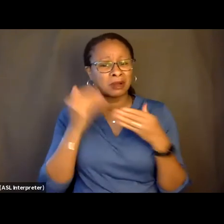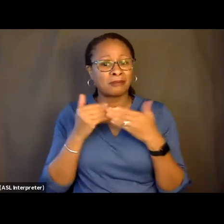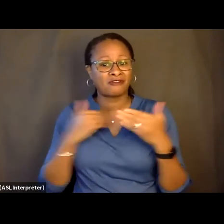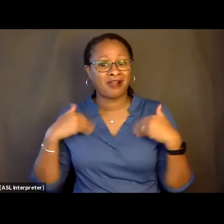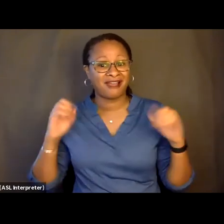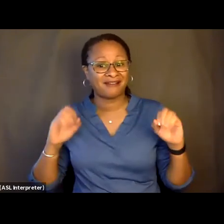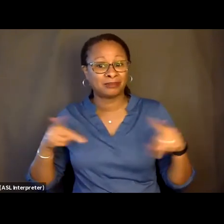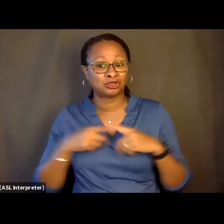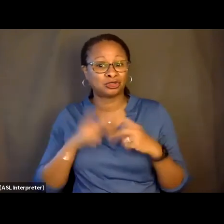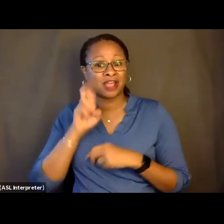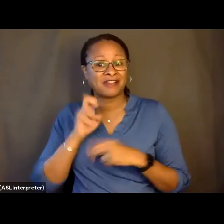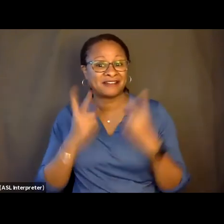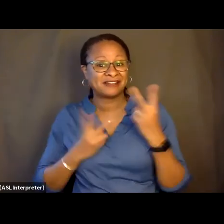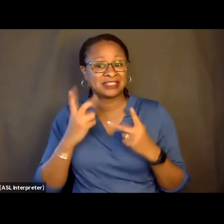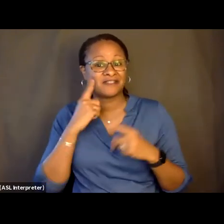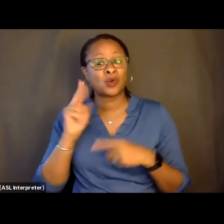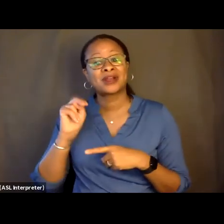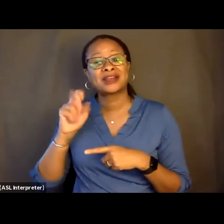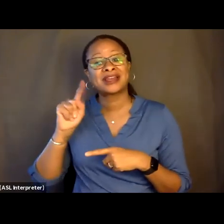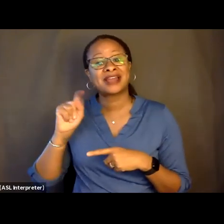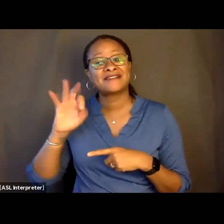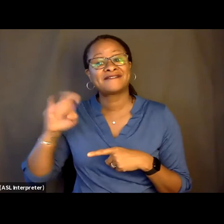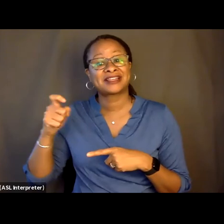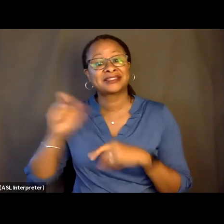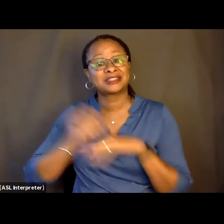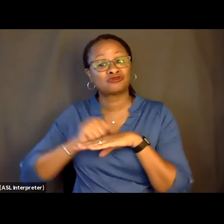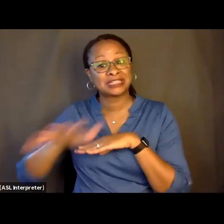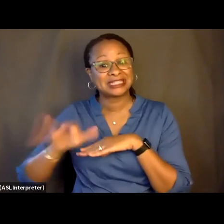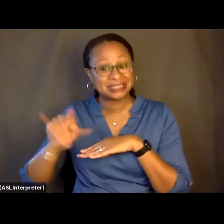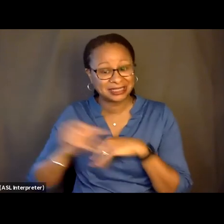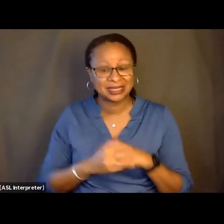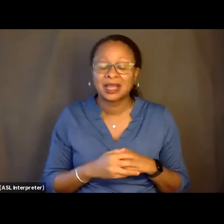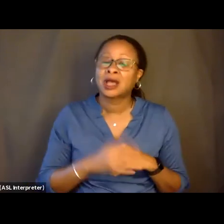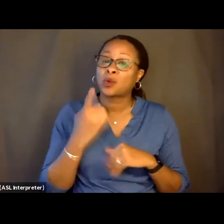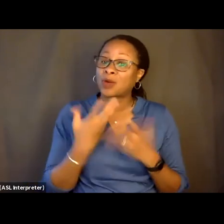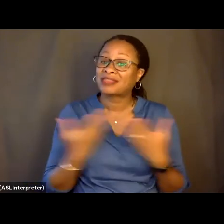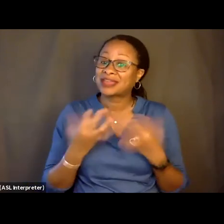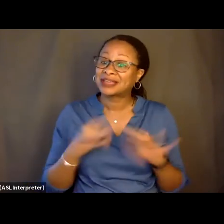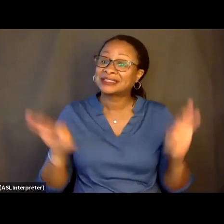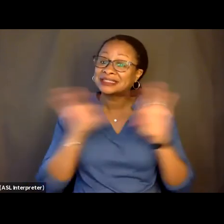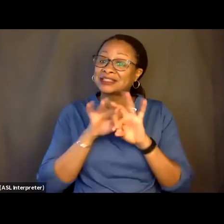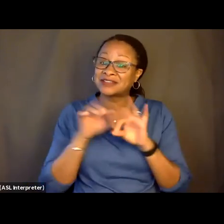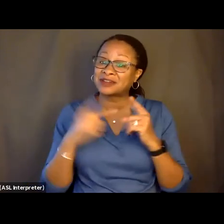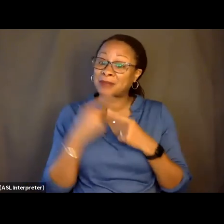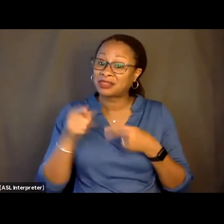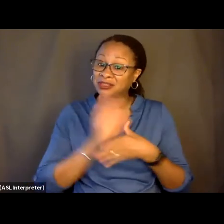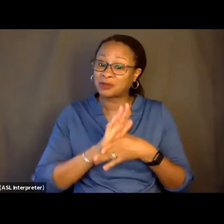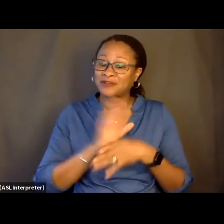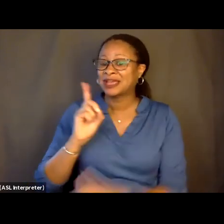it for its Netflix release. And one of the things I think is really significant about "Dick Johnson is Dead" is that filmmakers have been